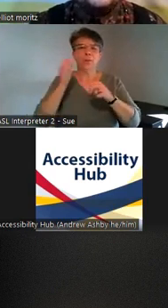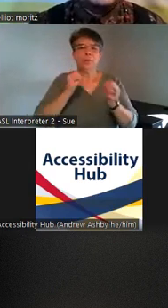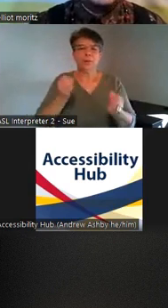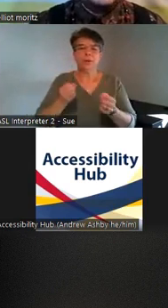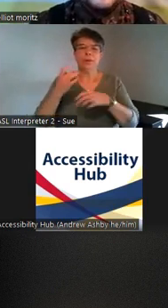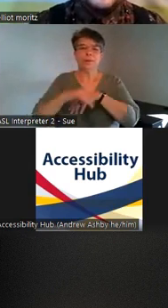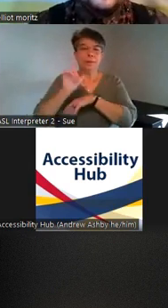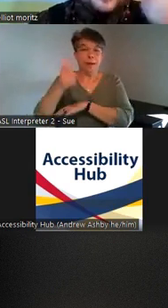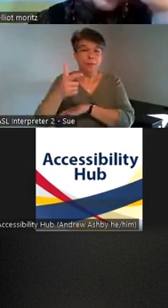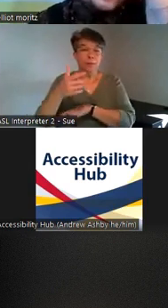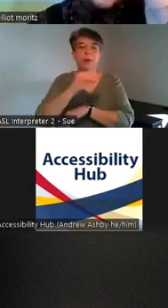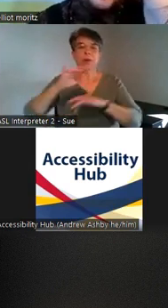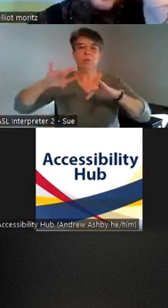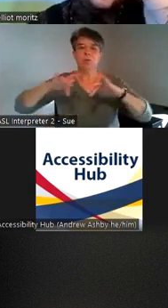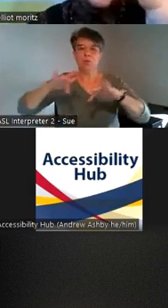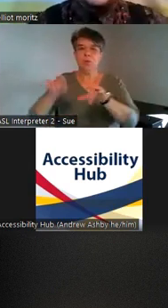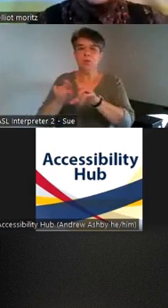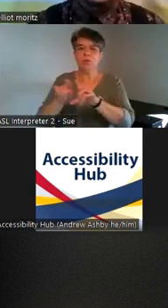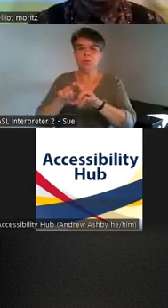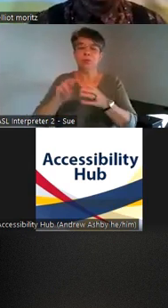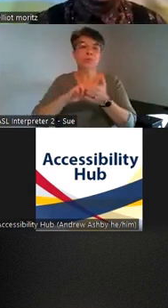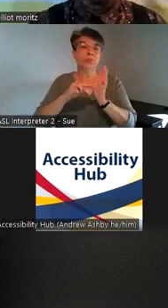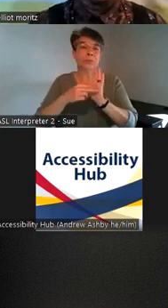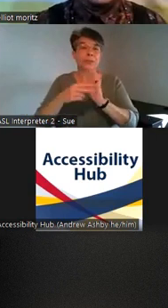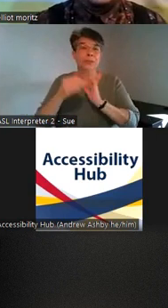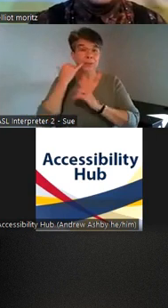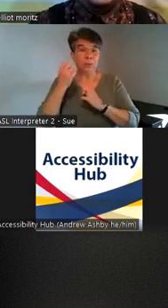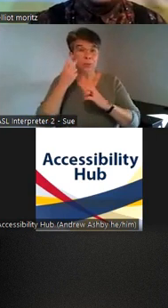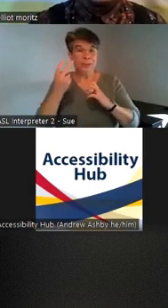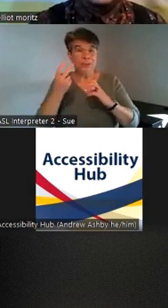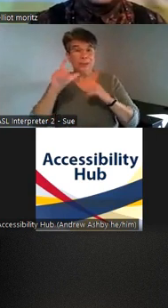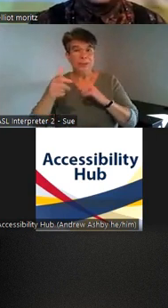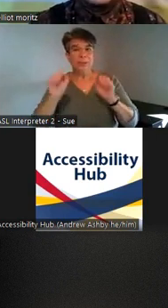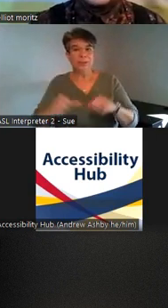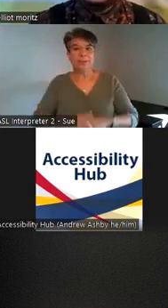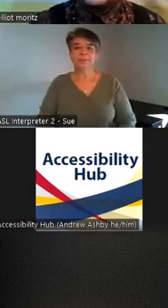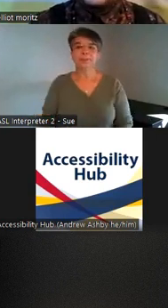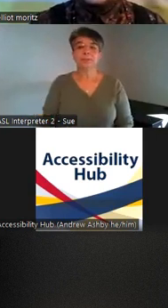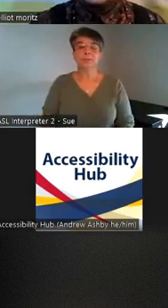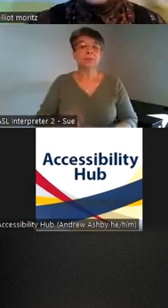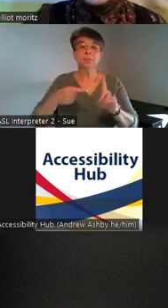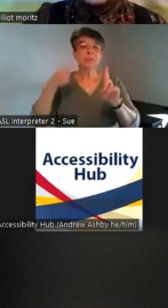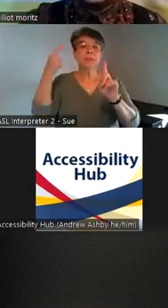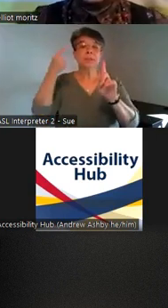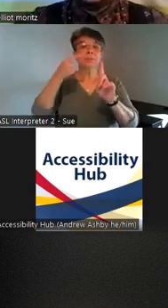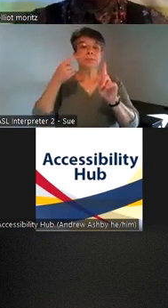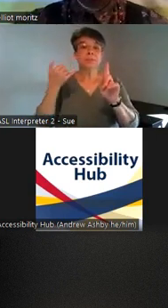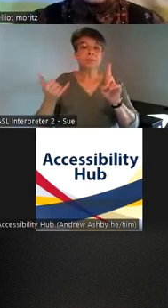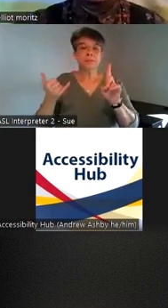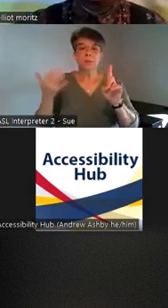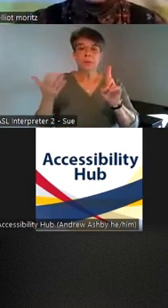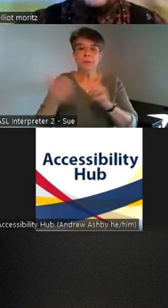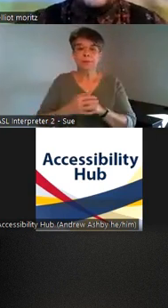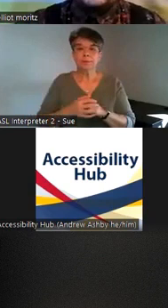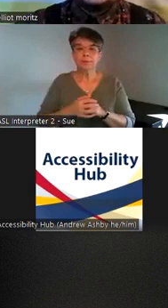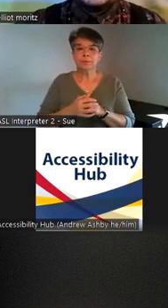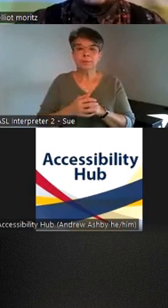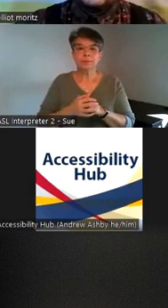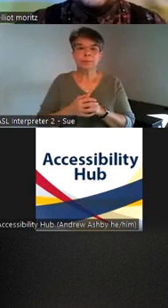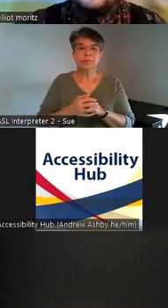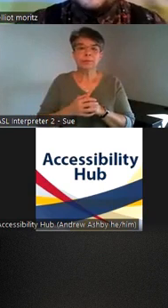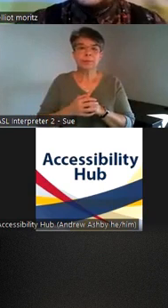well so it'll be accessible later so today's goal is here I have a slide with a disabled pride flag